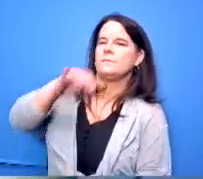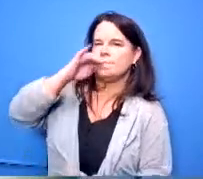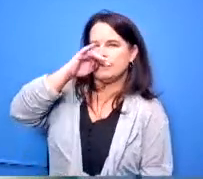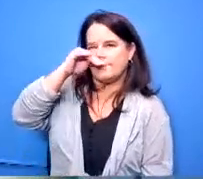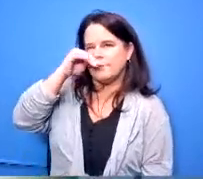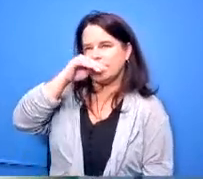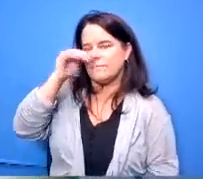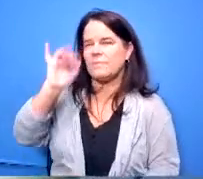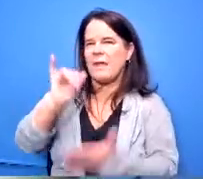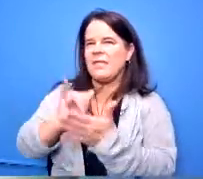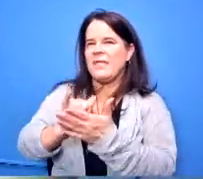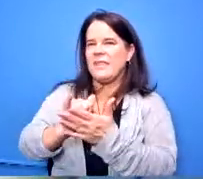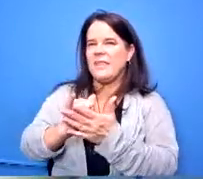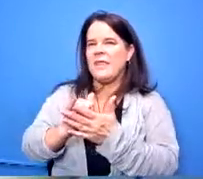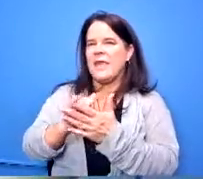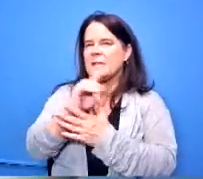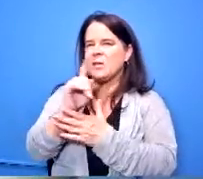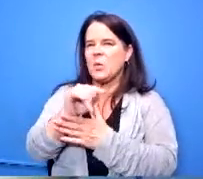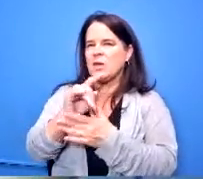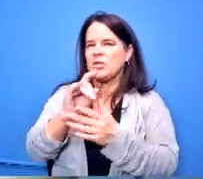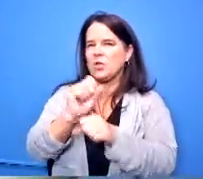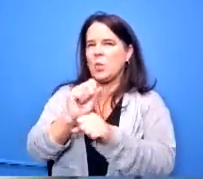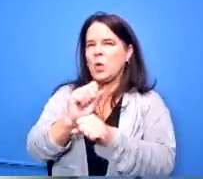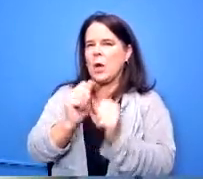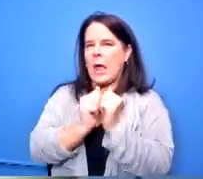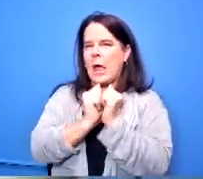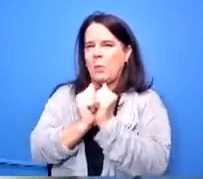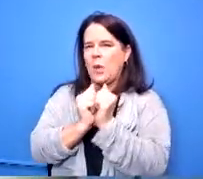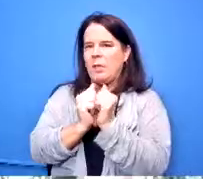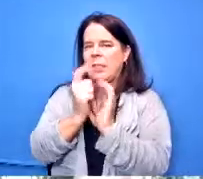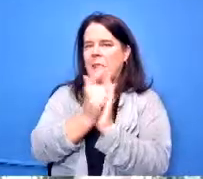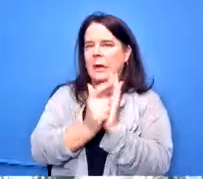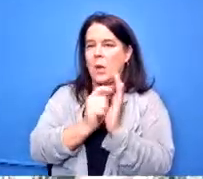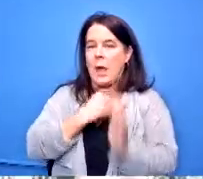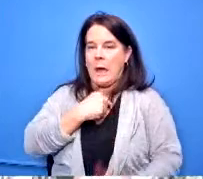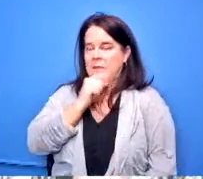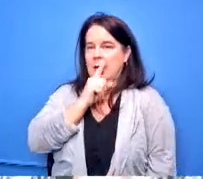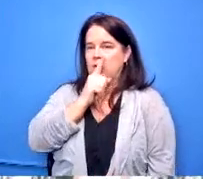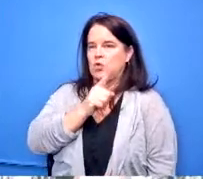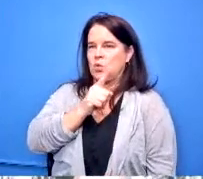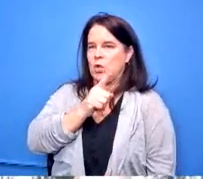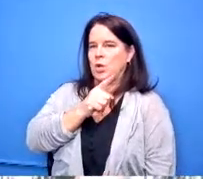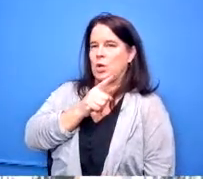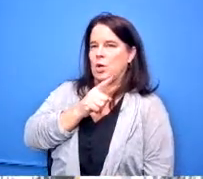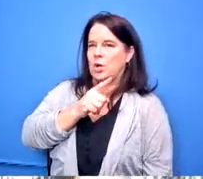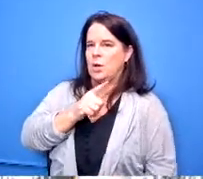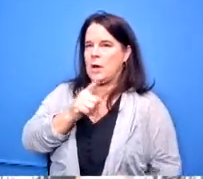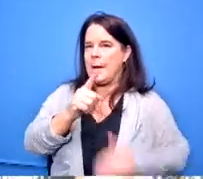counsel now in the contract okay i'm not sure what kind of penalty we can actually enforce other than